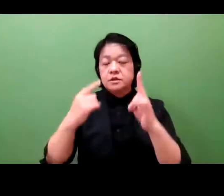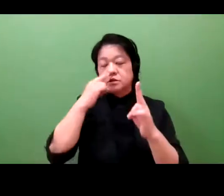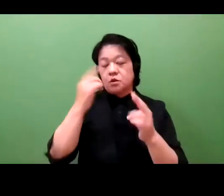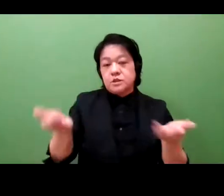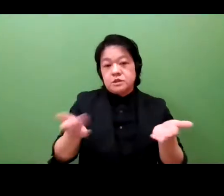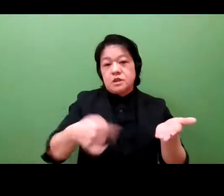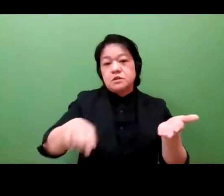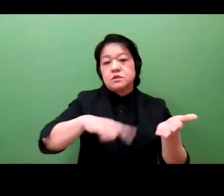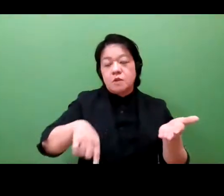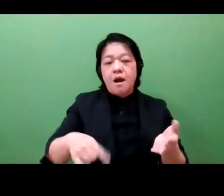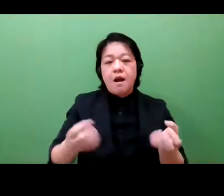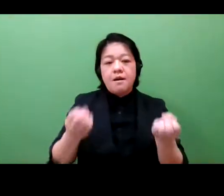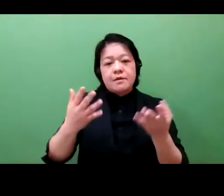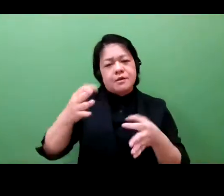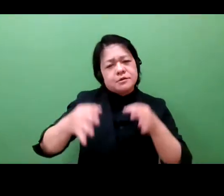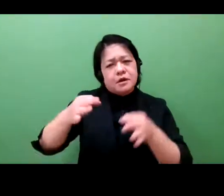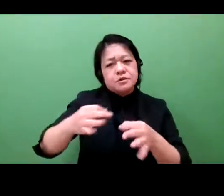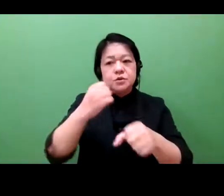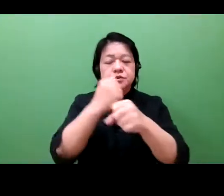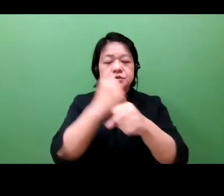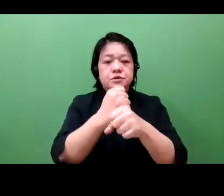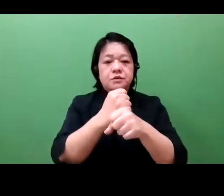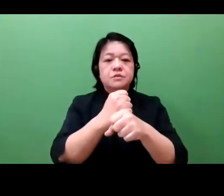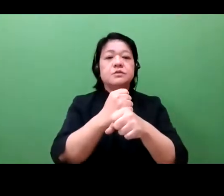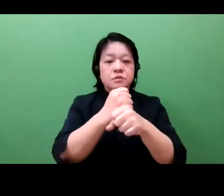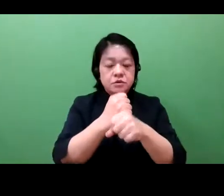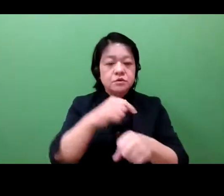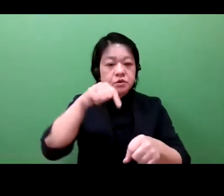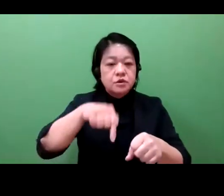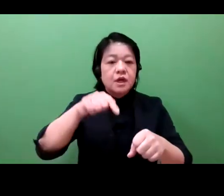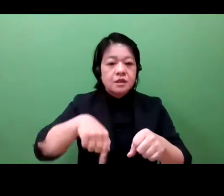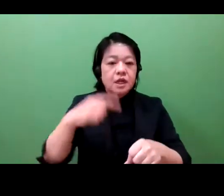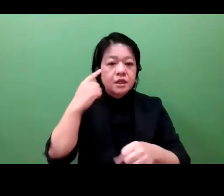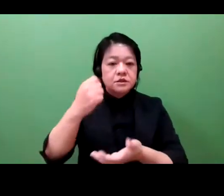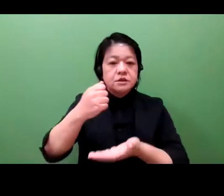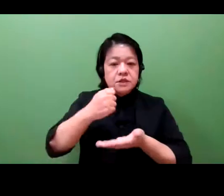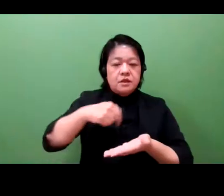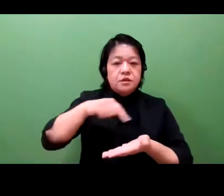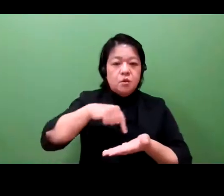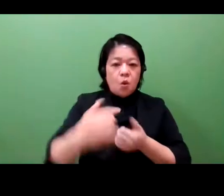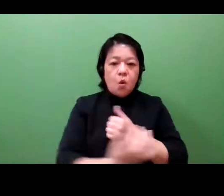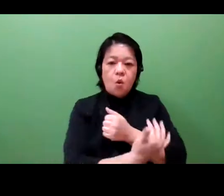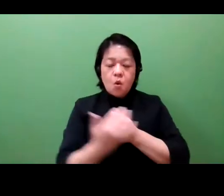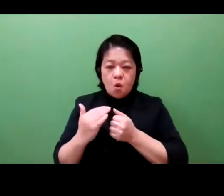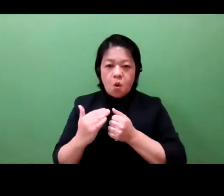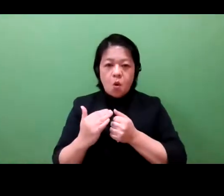Business is there to generate new values.